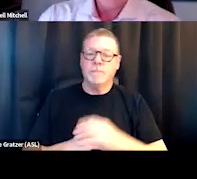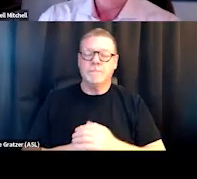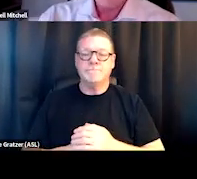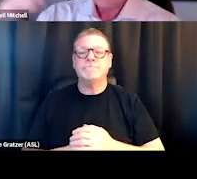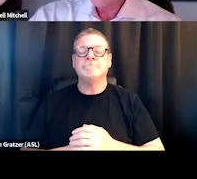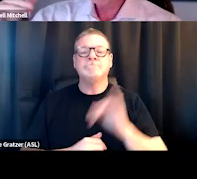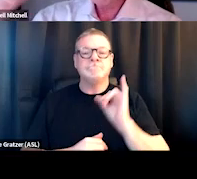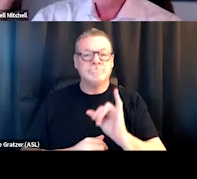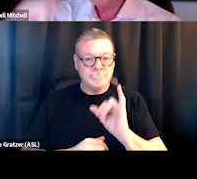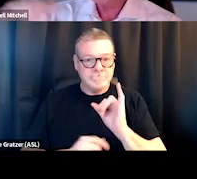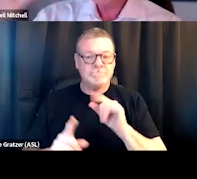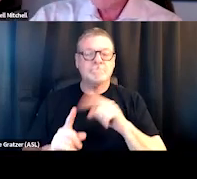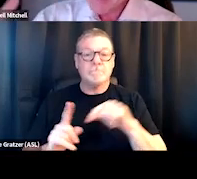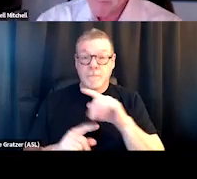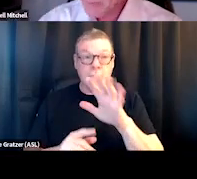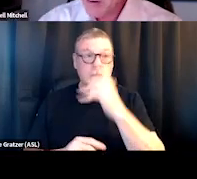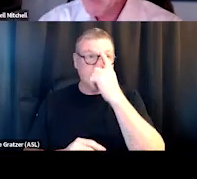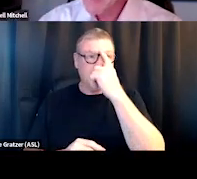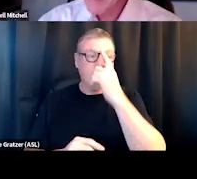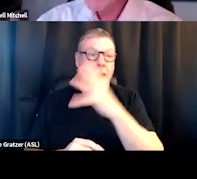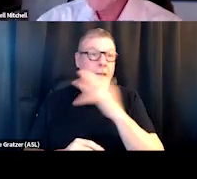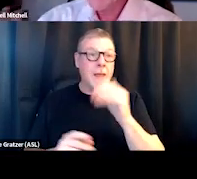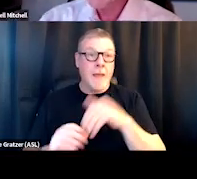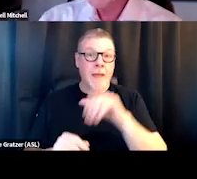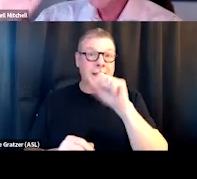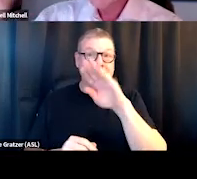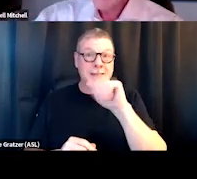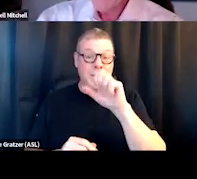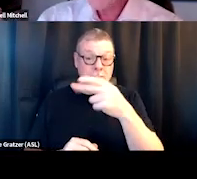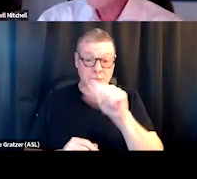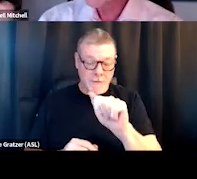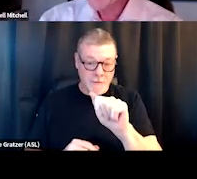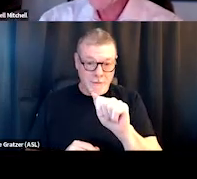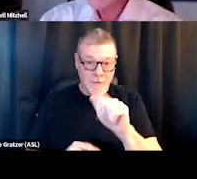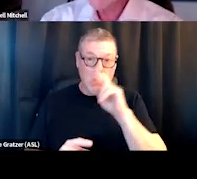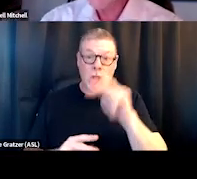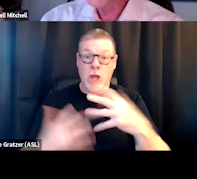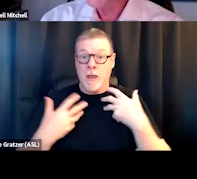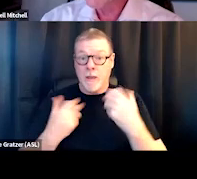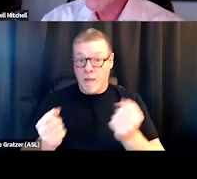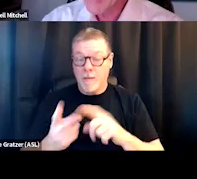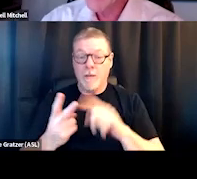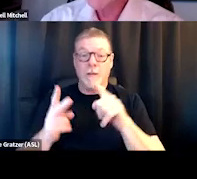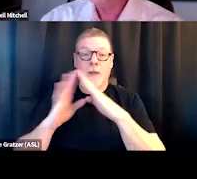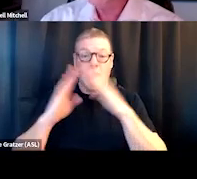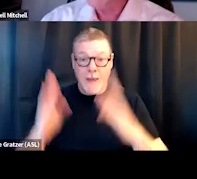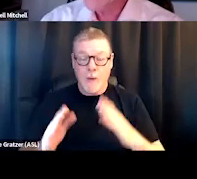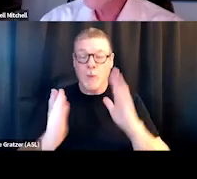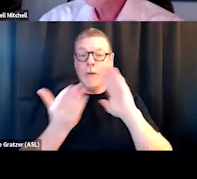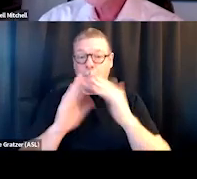You know, and the Office of Recovery, SAMHSA's Office of Recovery has been interesting. You know, they look at health, they look at housing, they look at community, they look at purpose.